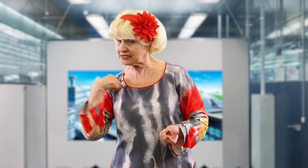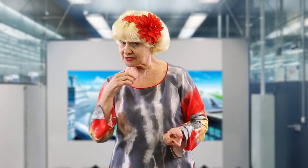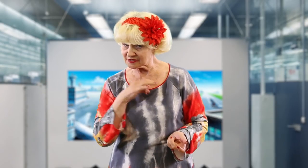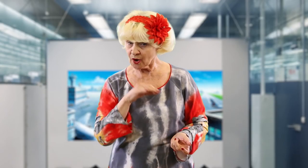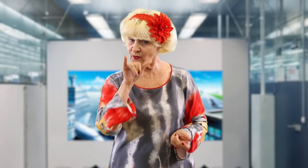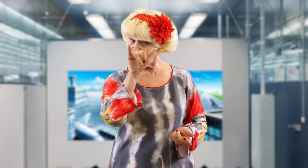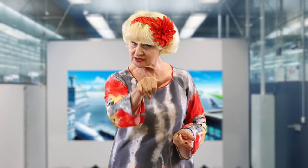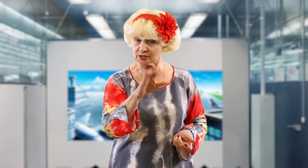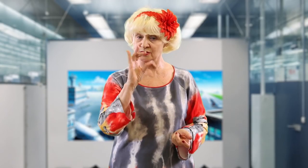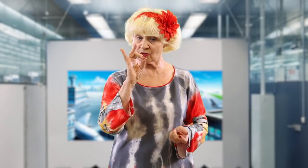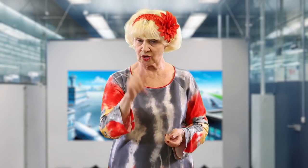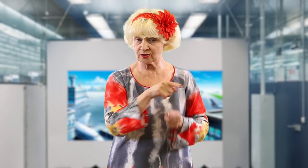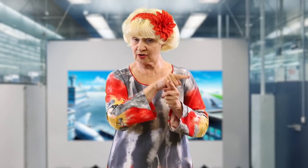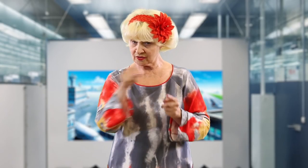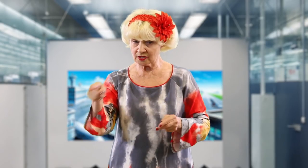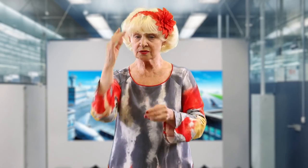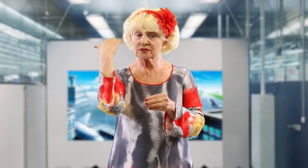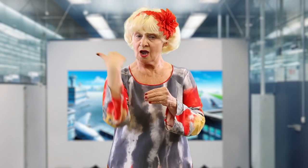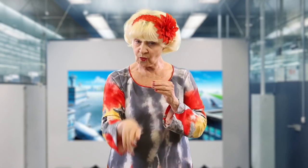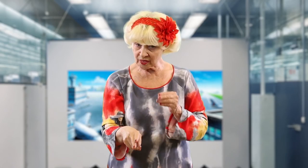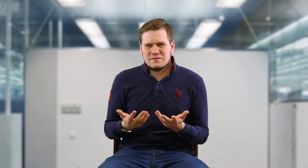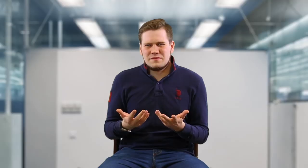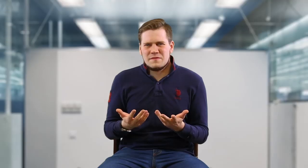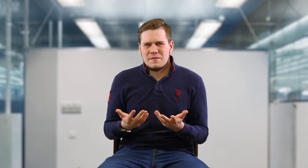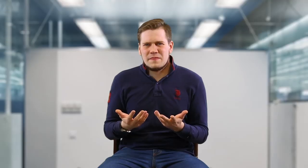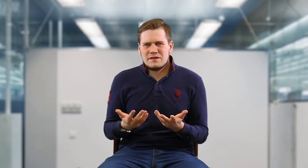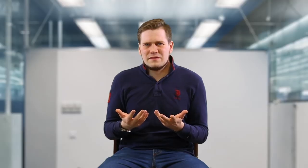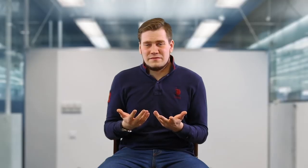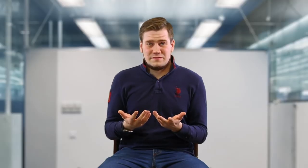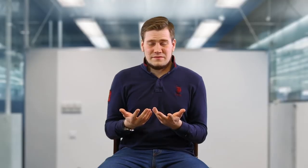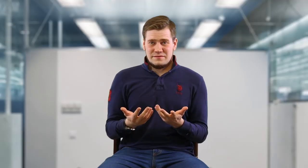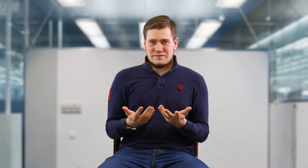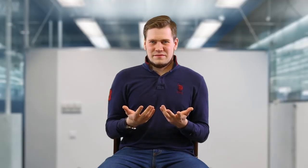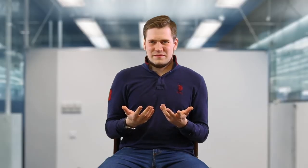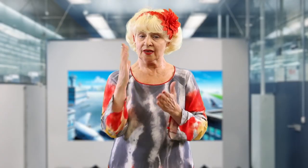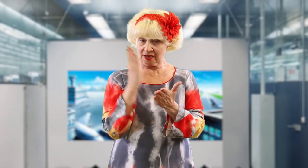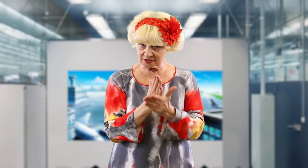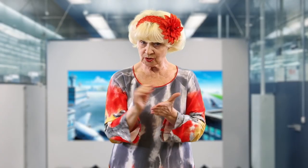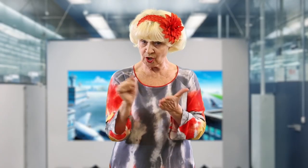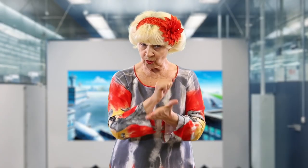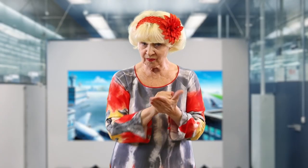[Interpreter]: They say that your visa has expired. Show them a document to justify